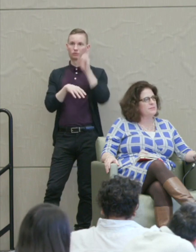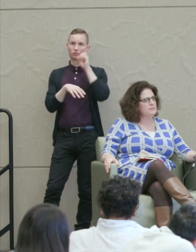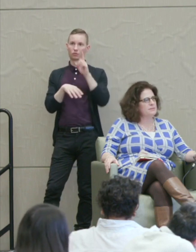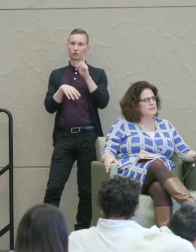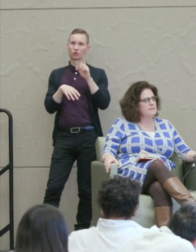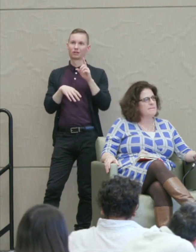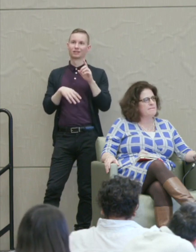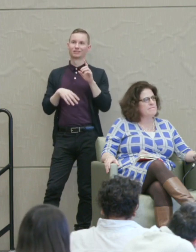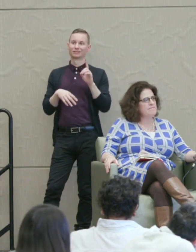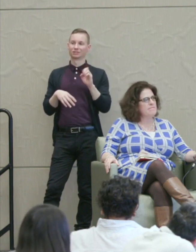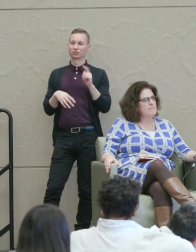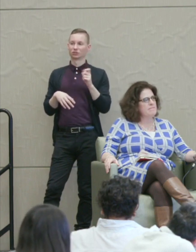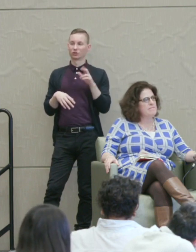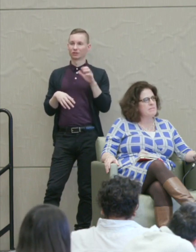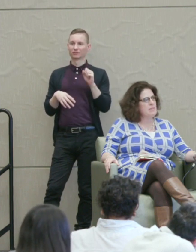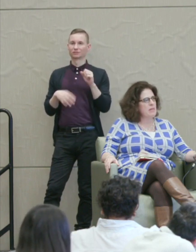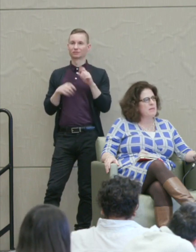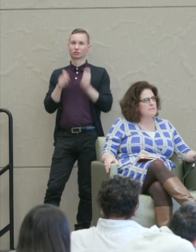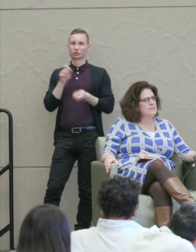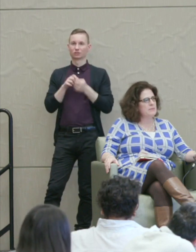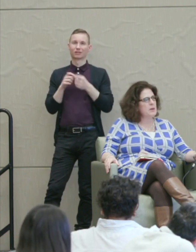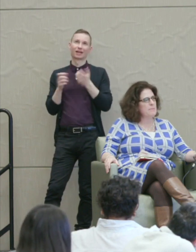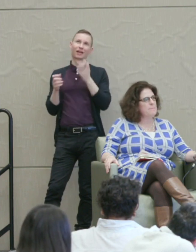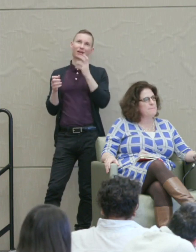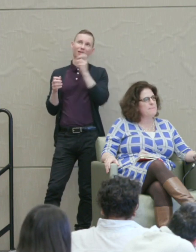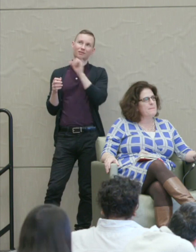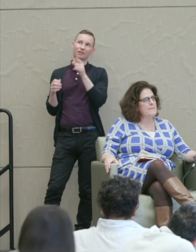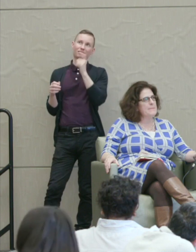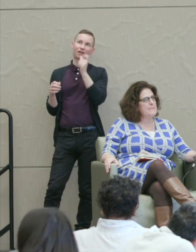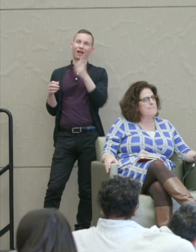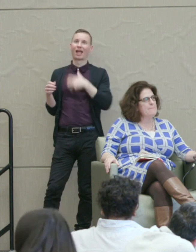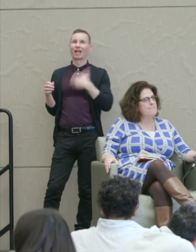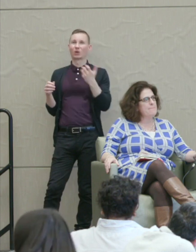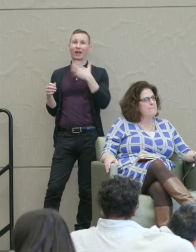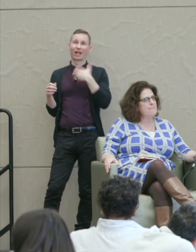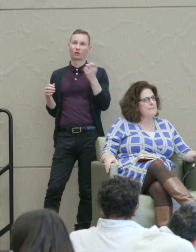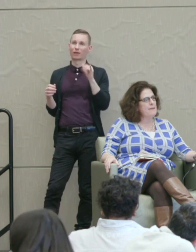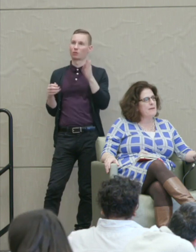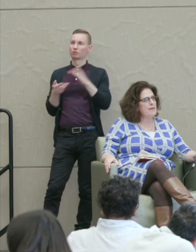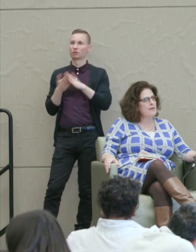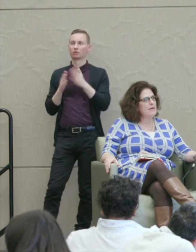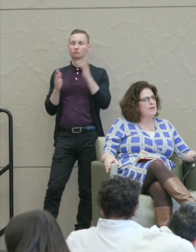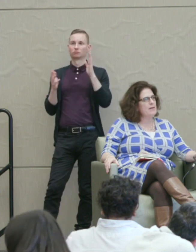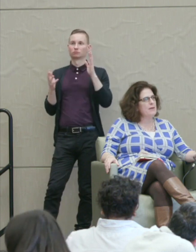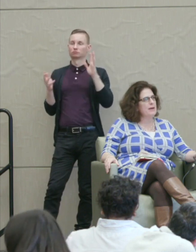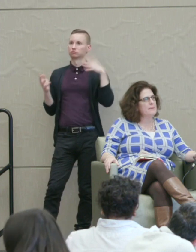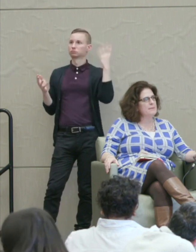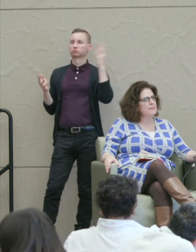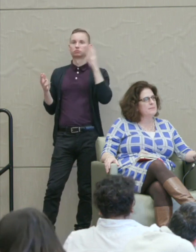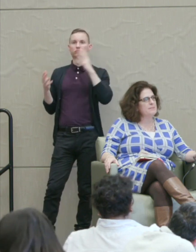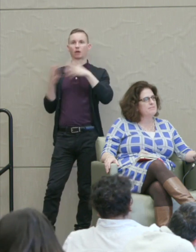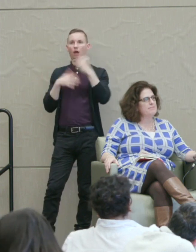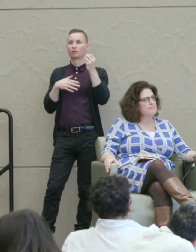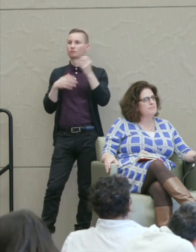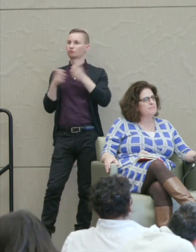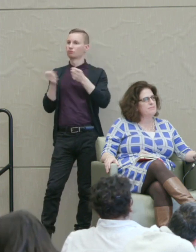Now I guess it wasn't the anger because anger would have been likely to get out of control and come back to bite you.